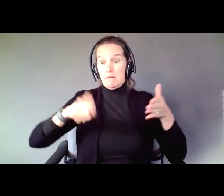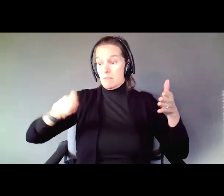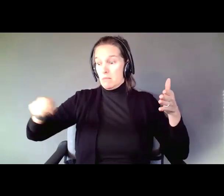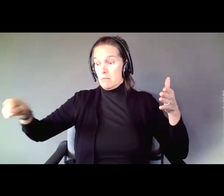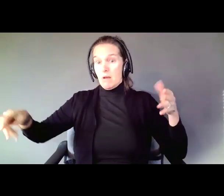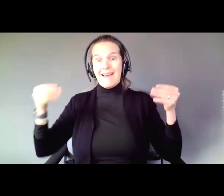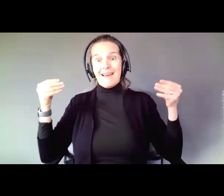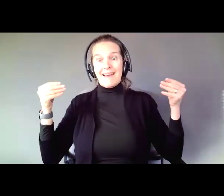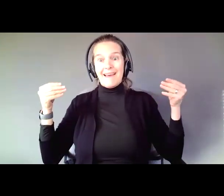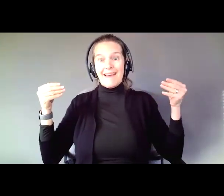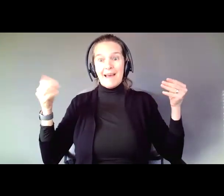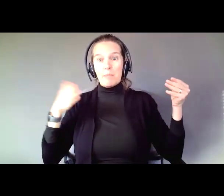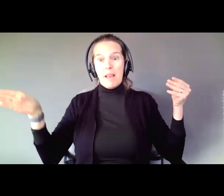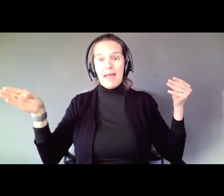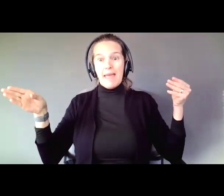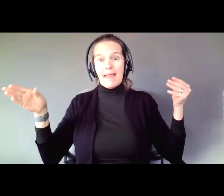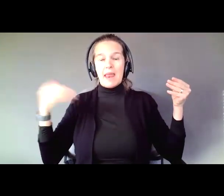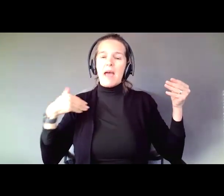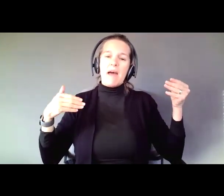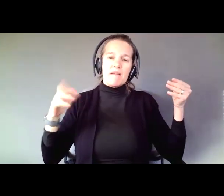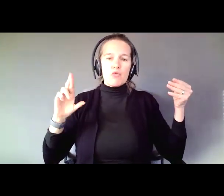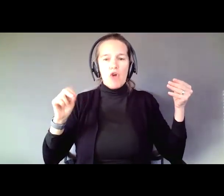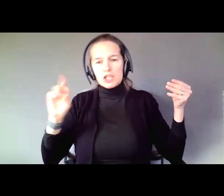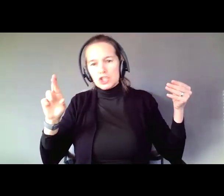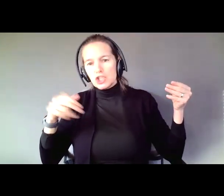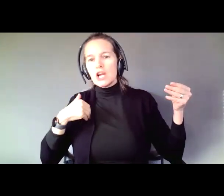You have a roster of people. You have work being done, you have opportunities,